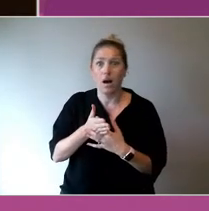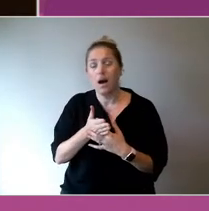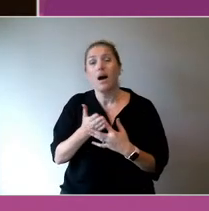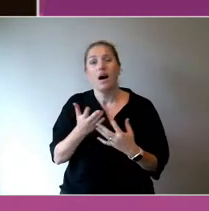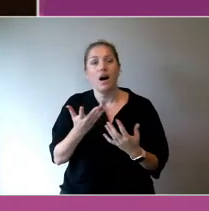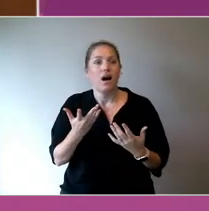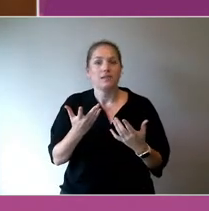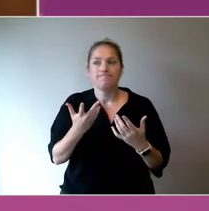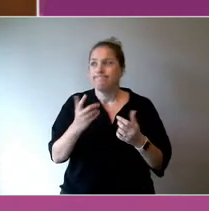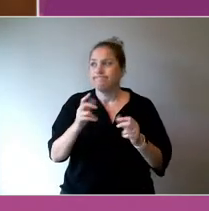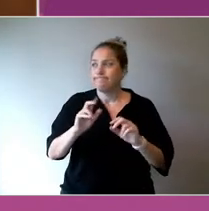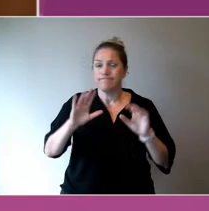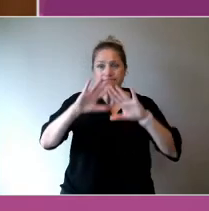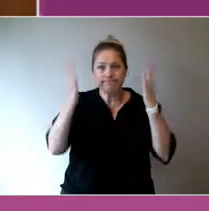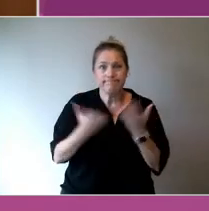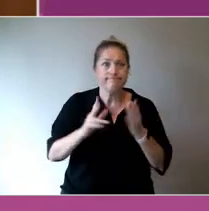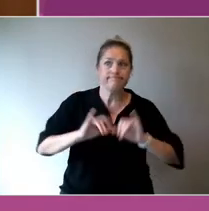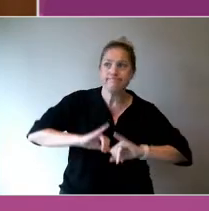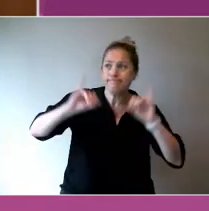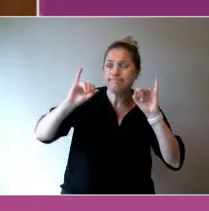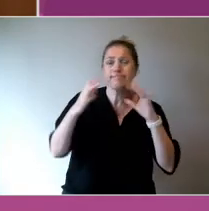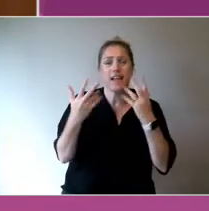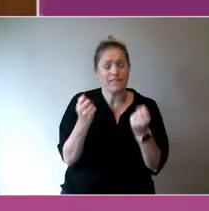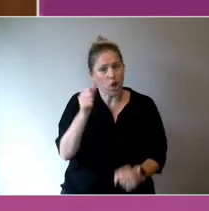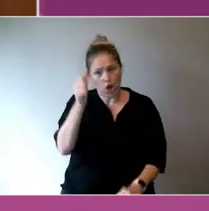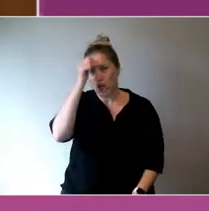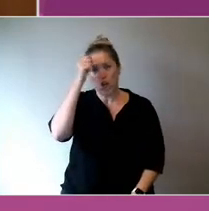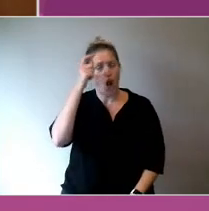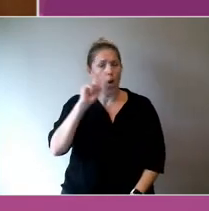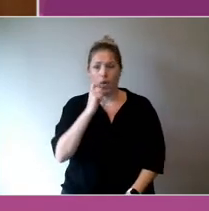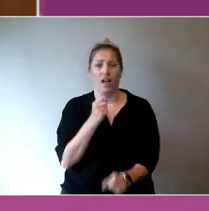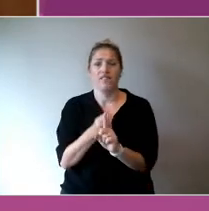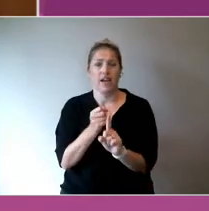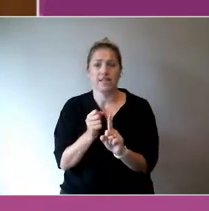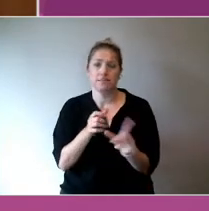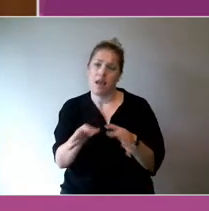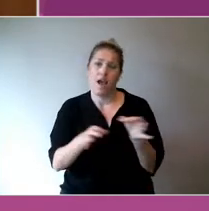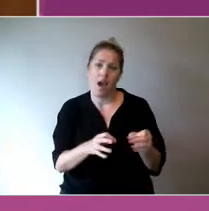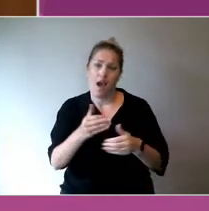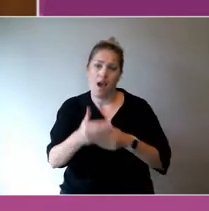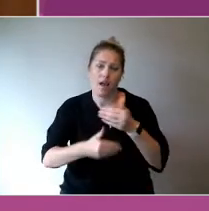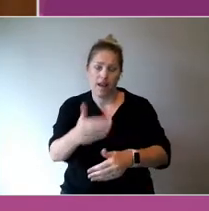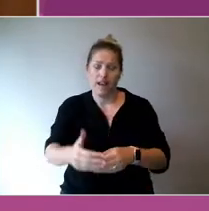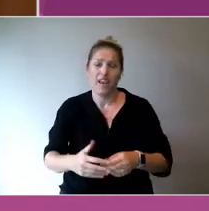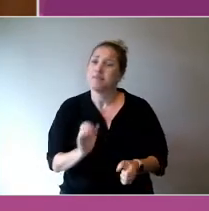It goes back to our original point, it's not bouncing back and suddenly the art world,